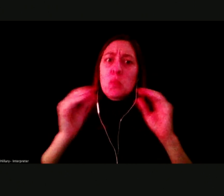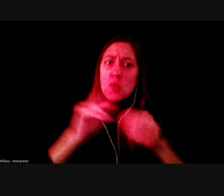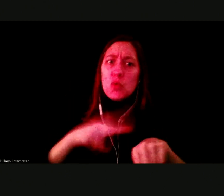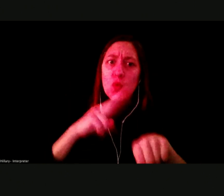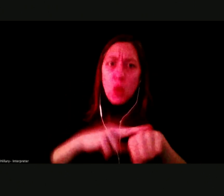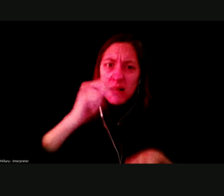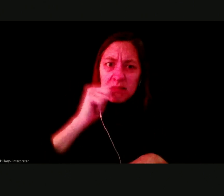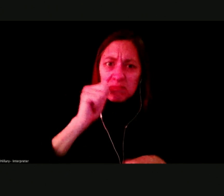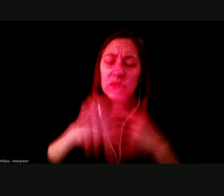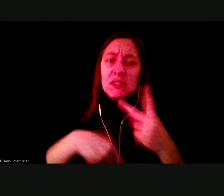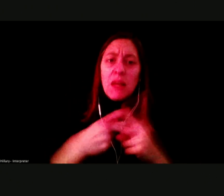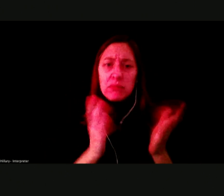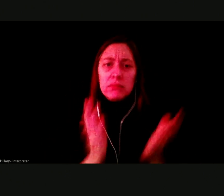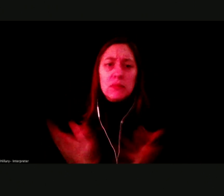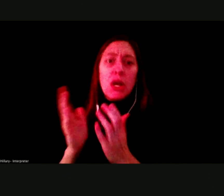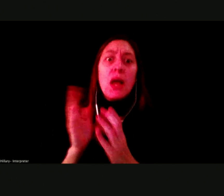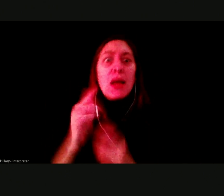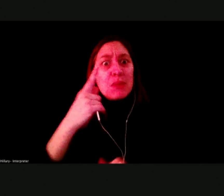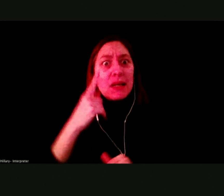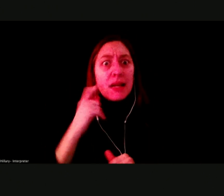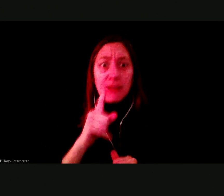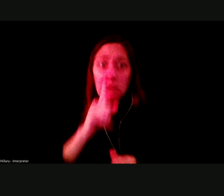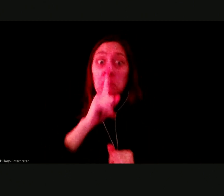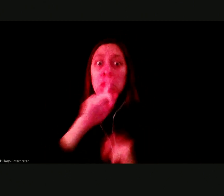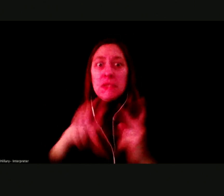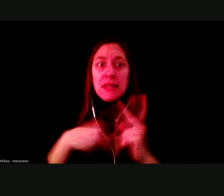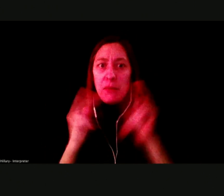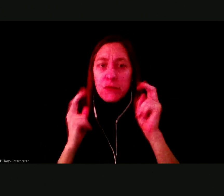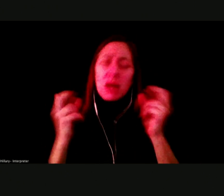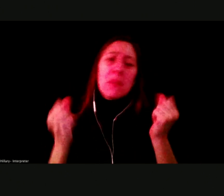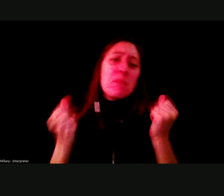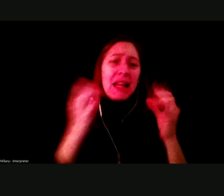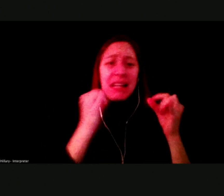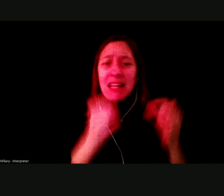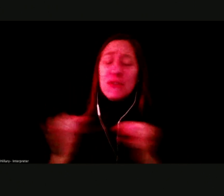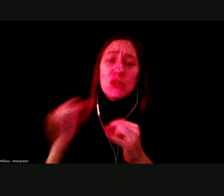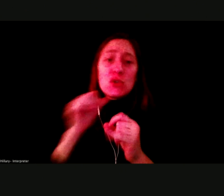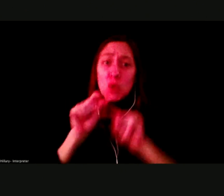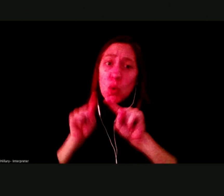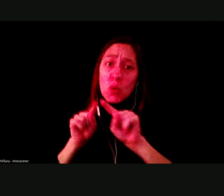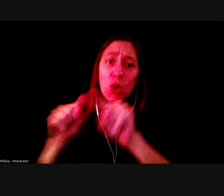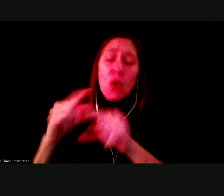DUE TO STIGMA, TOO MANY INDIVIDUALS DO NOT SEEK BEHAVIORAL AND MENTAL HEALTH SUPPORT.